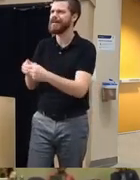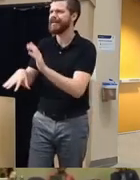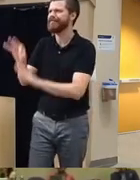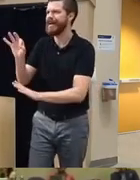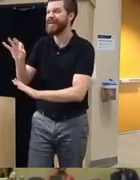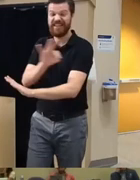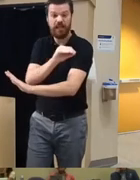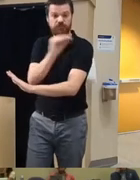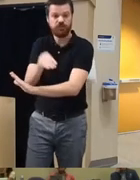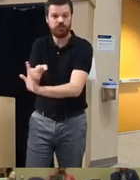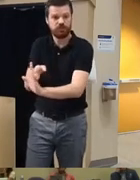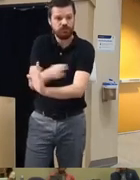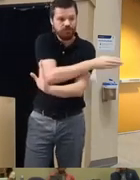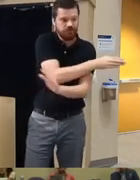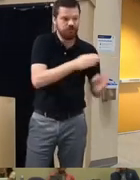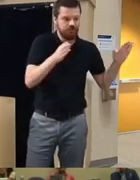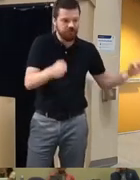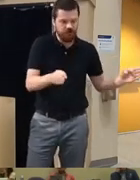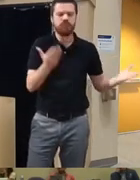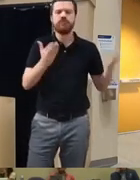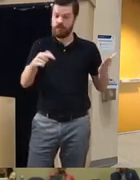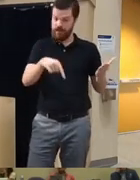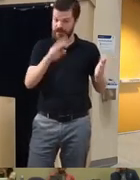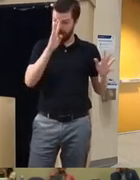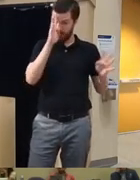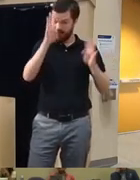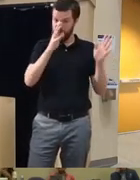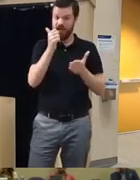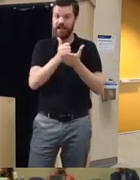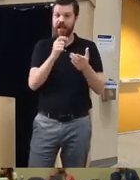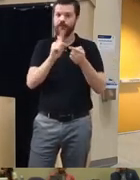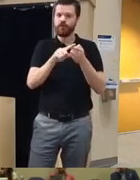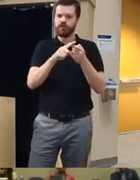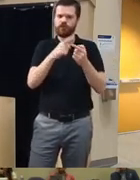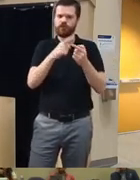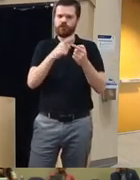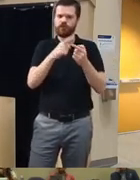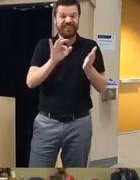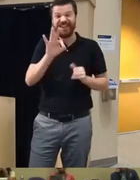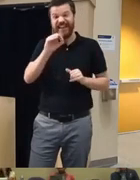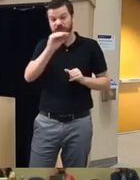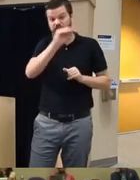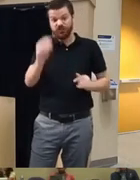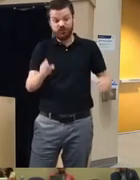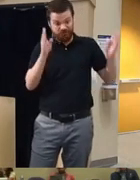could you speak to how these Innovations can help us tap into really that like 90% of patients with